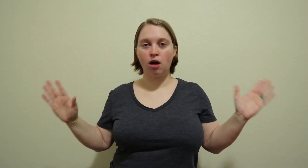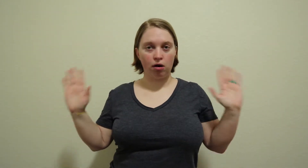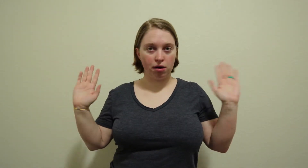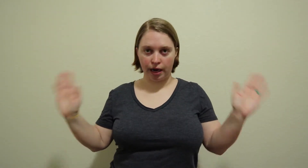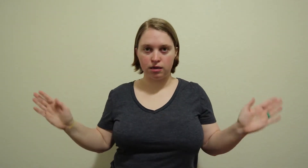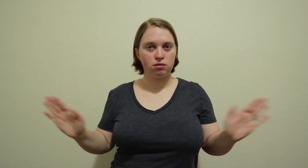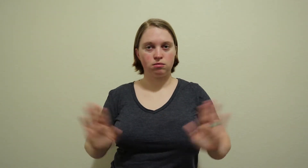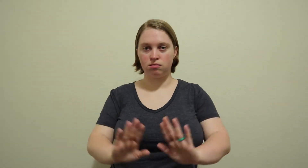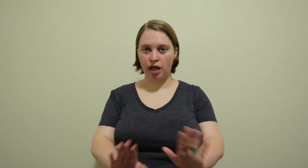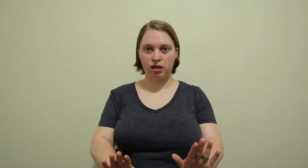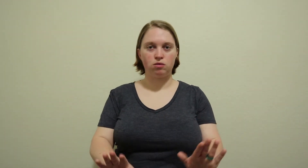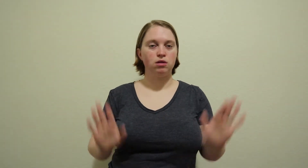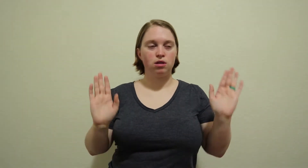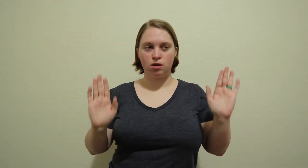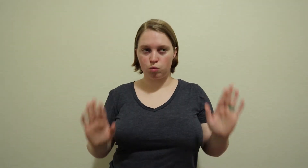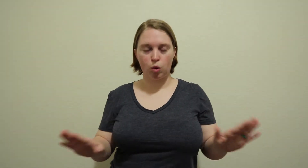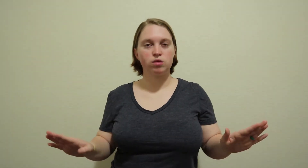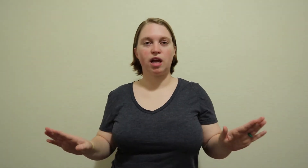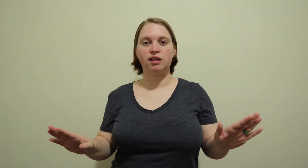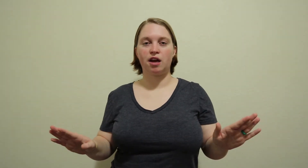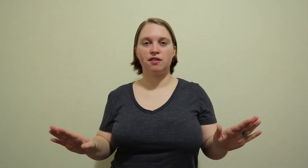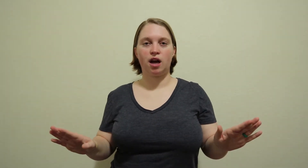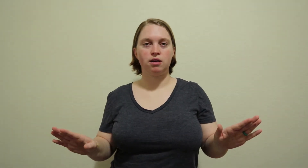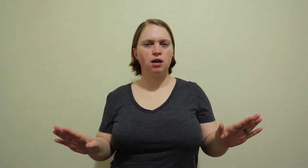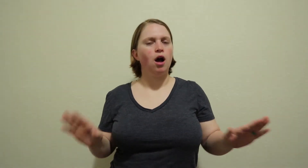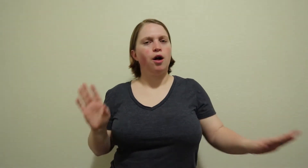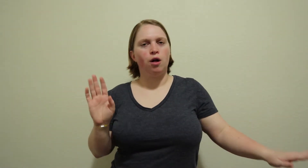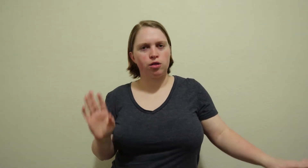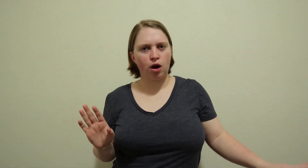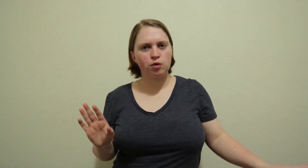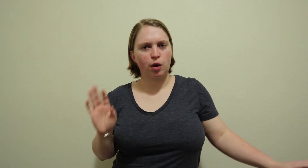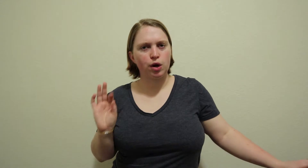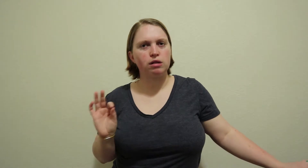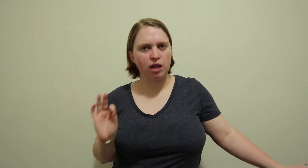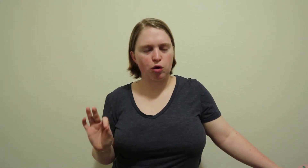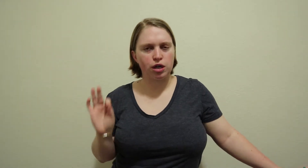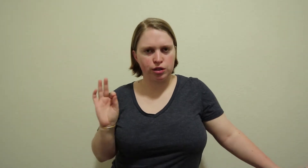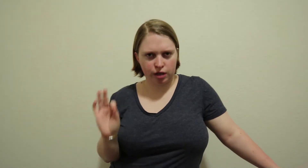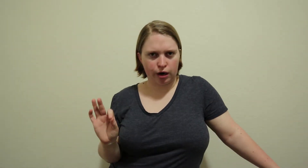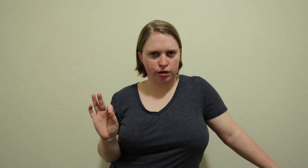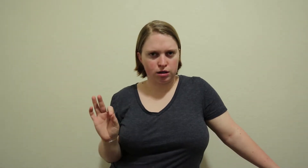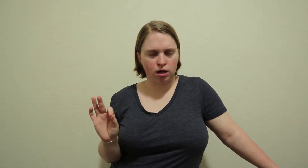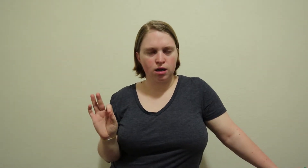okay, thank you we'll take care of that so they were a little concerned